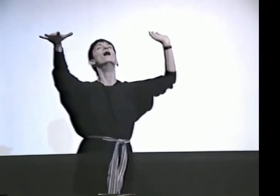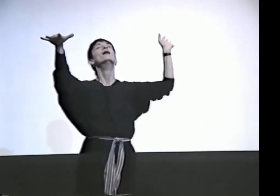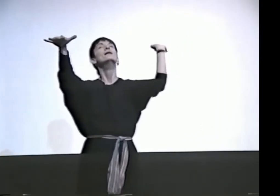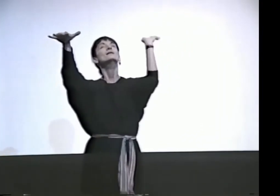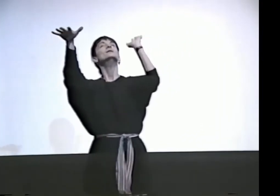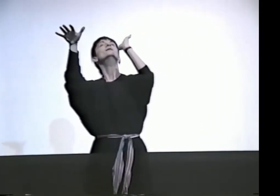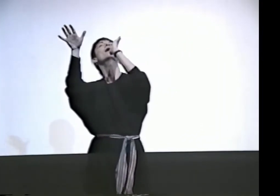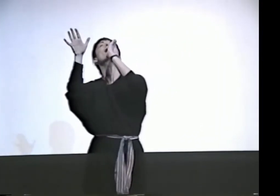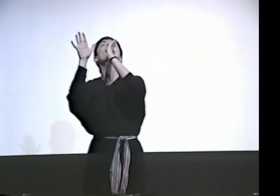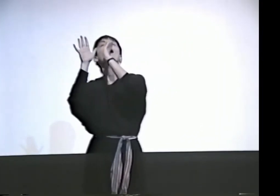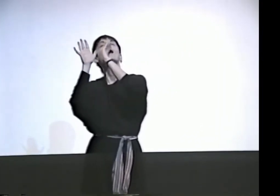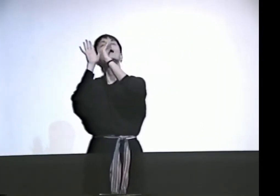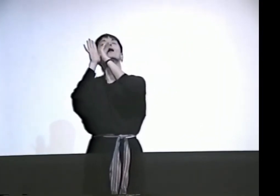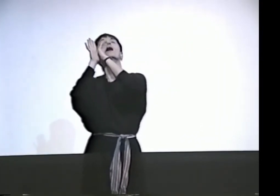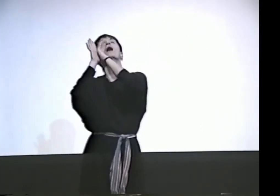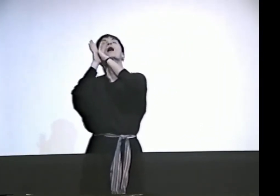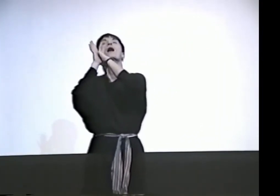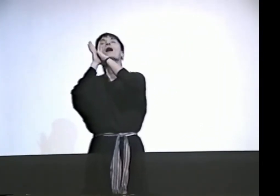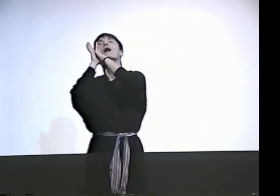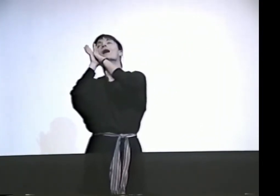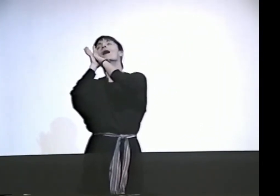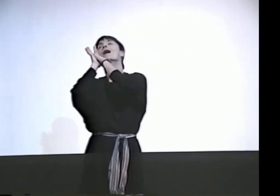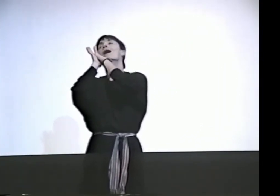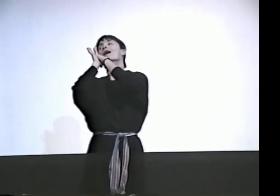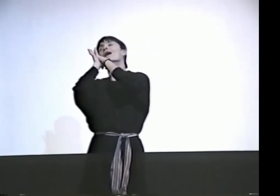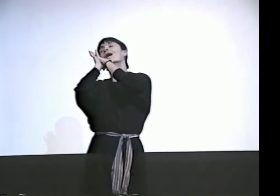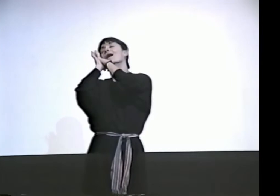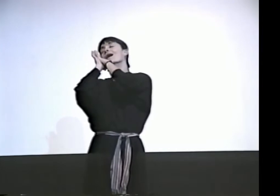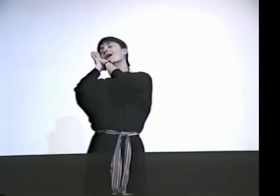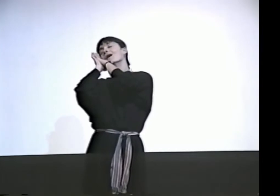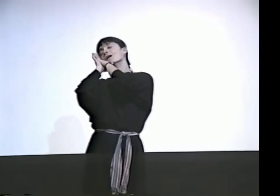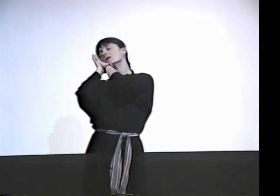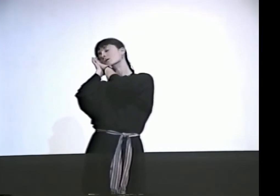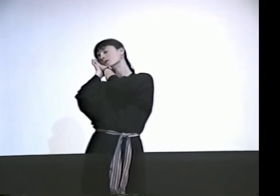OH, SO COZY AND TOASTY WARM.